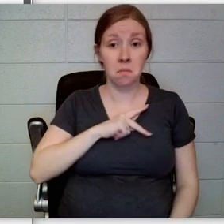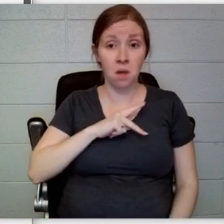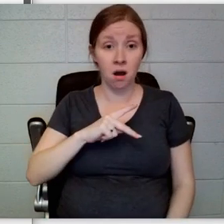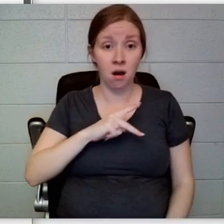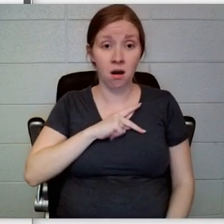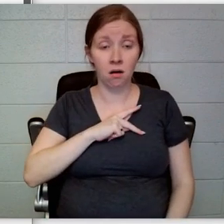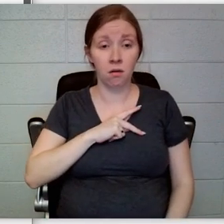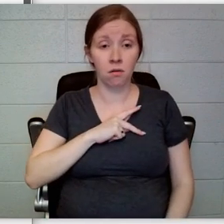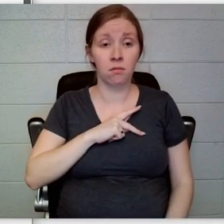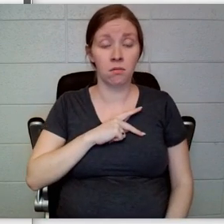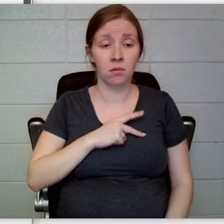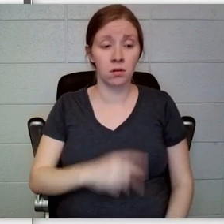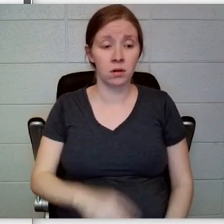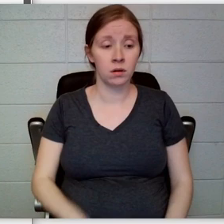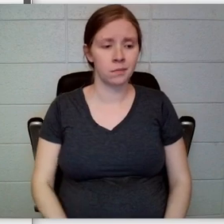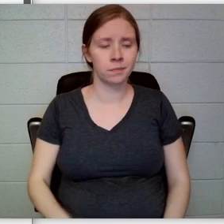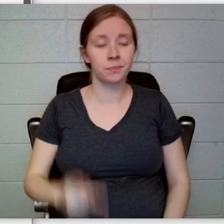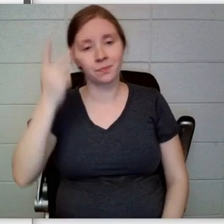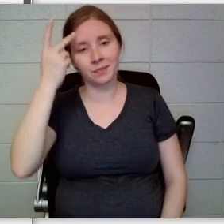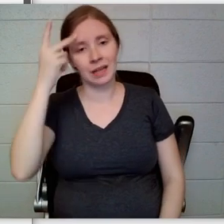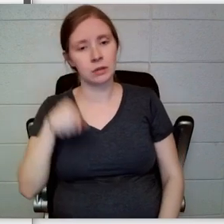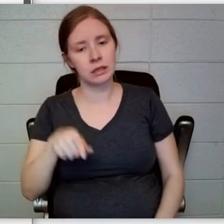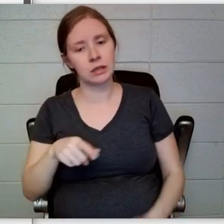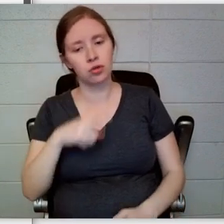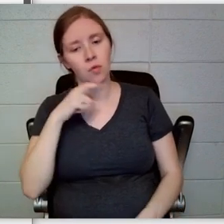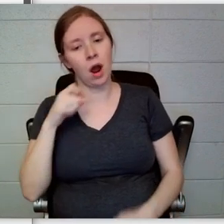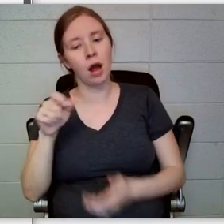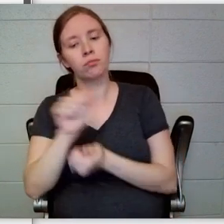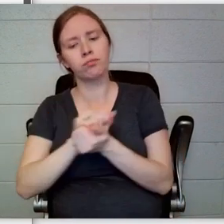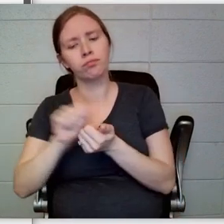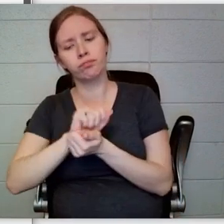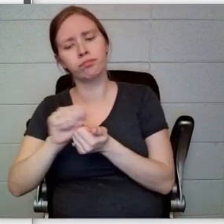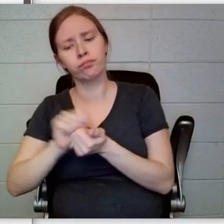the dishes. “He knows all those Latin legal phrases.”